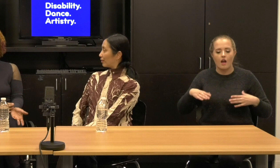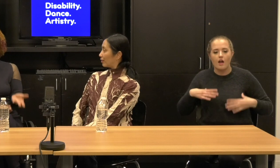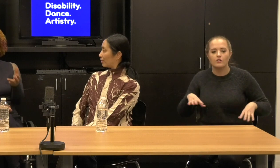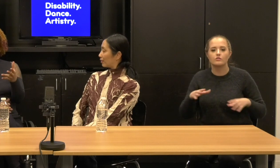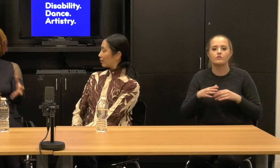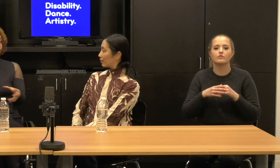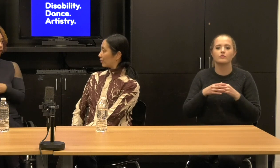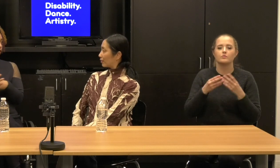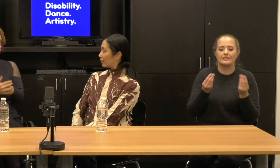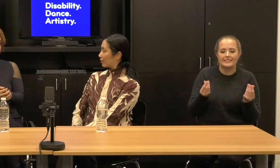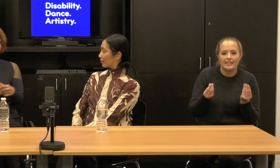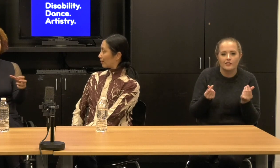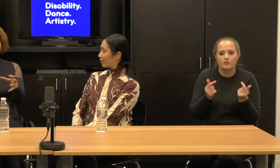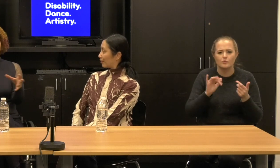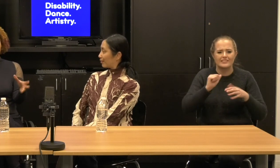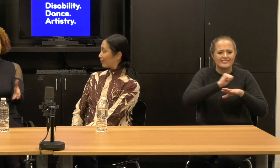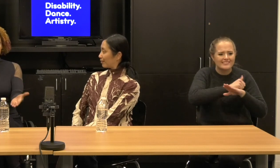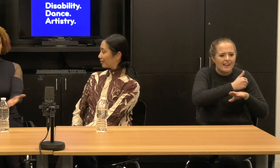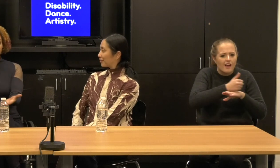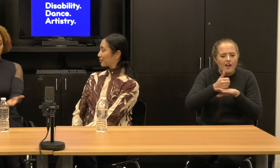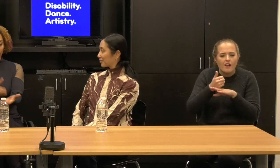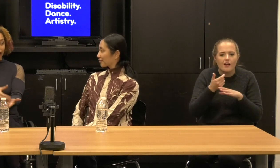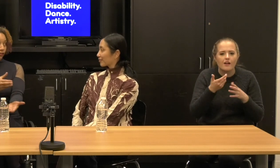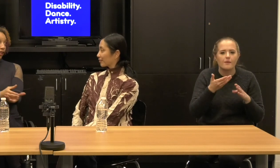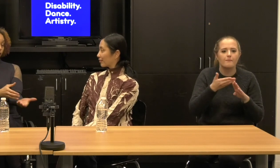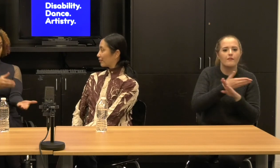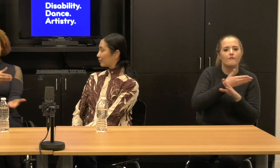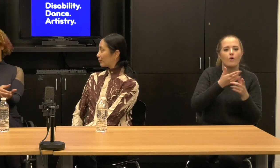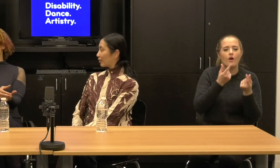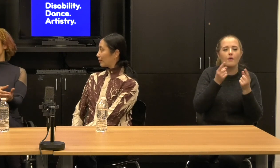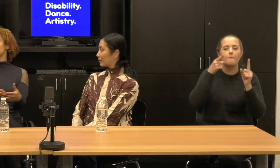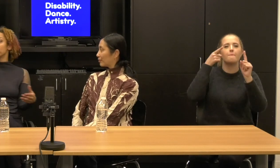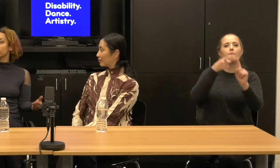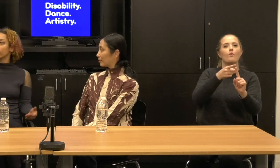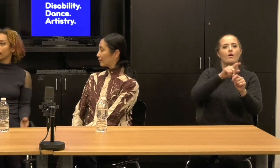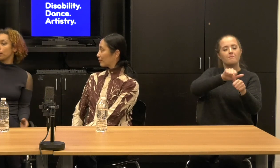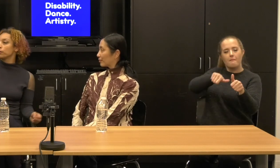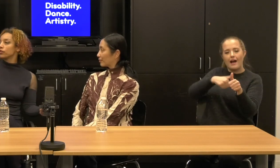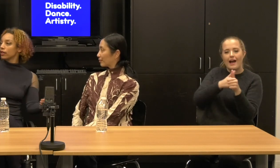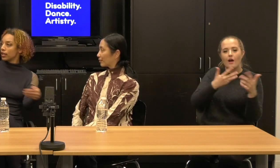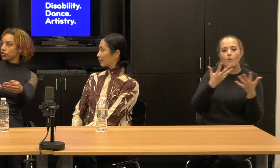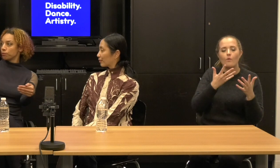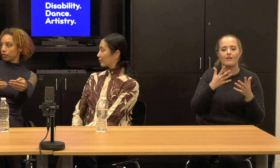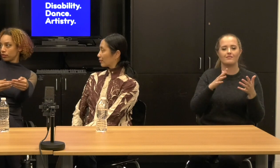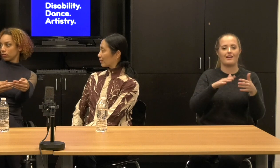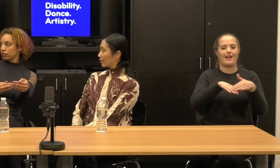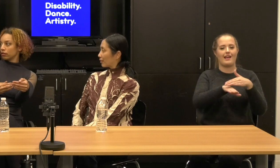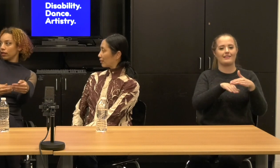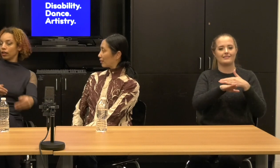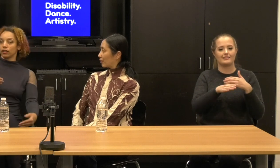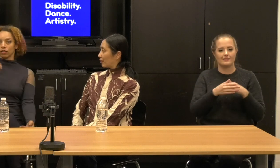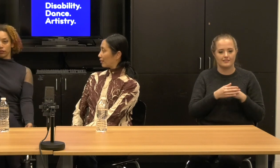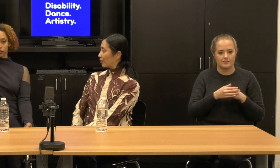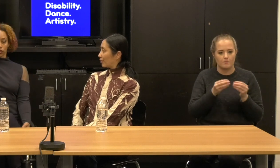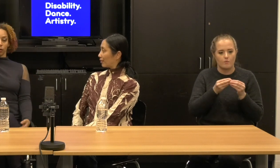So we set things up around access and accessibility, but it was interpersonal and not this top